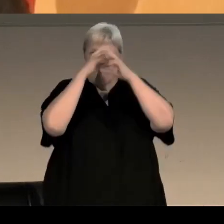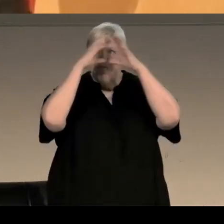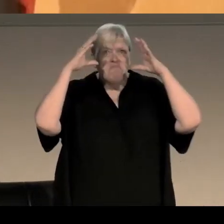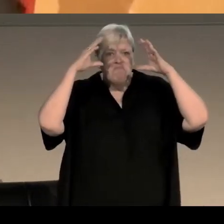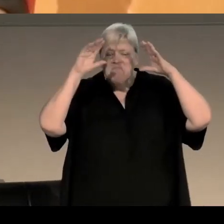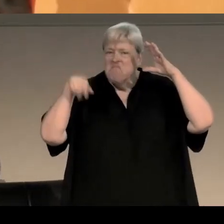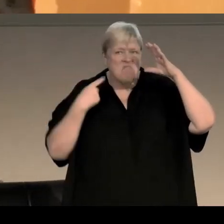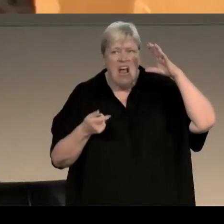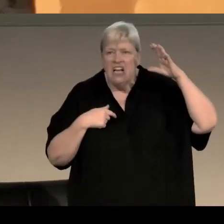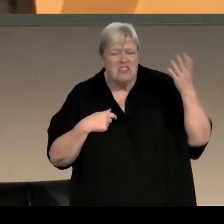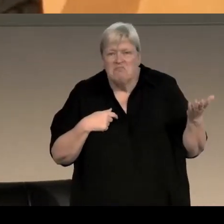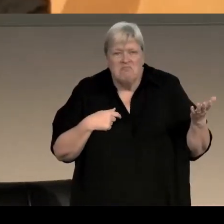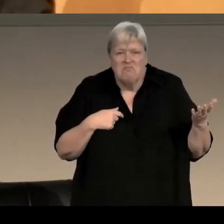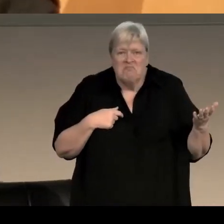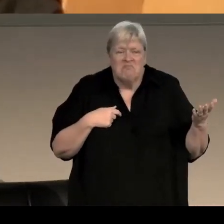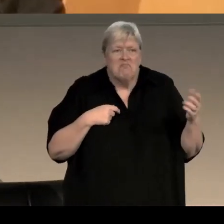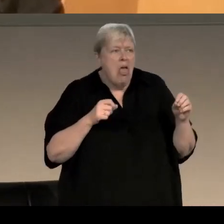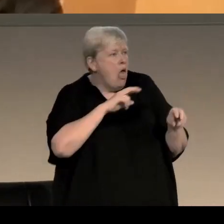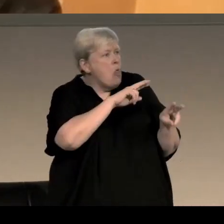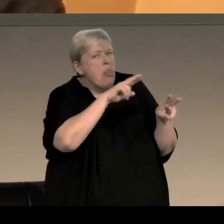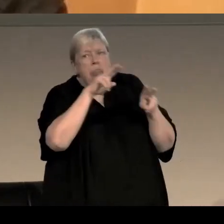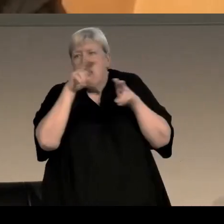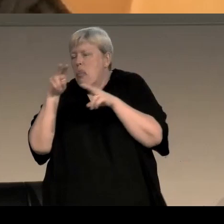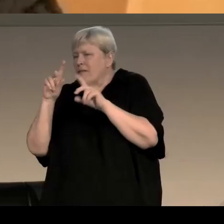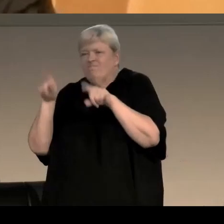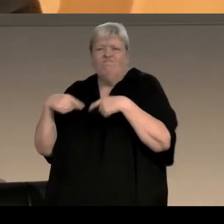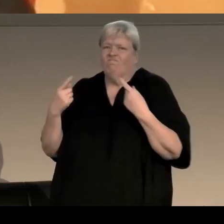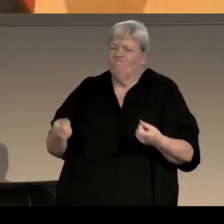the unfolding of story in our sort of panning shot along a line of shops or whatever, it doesn't